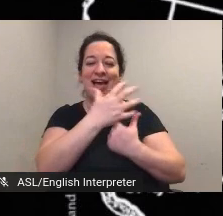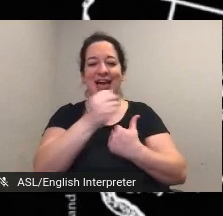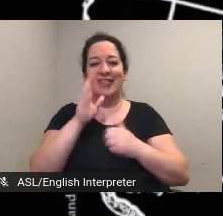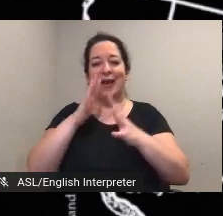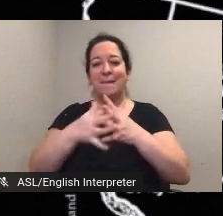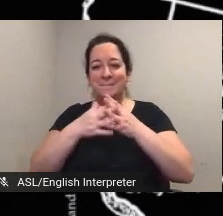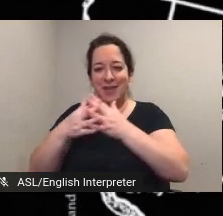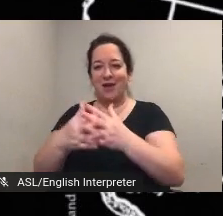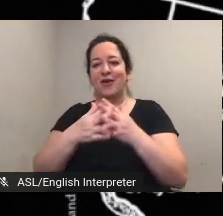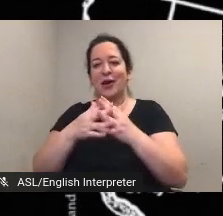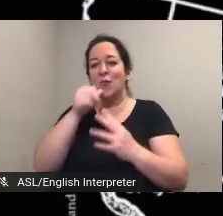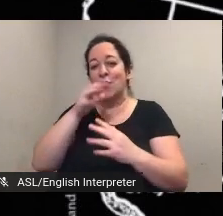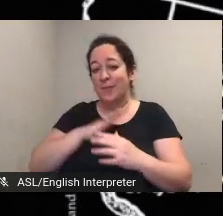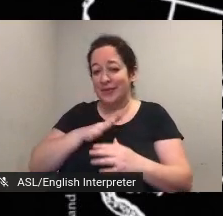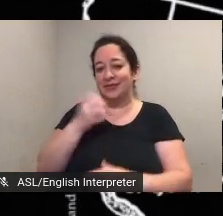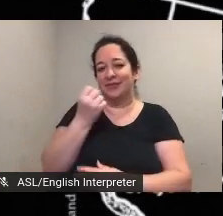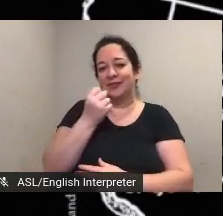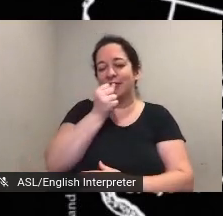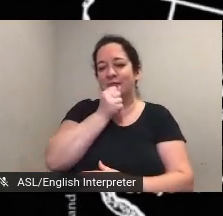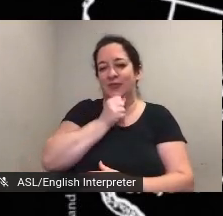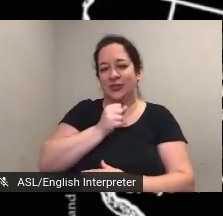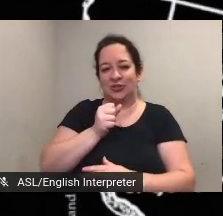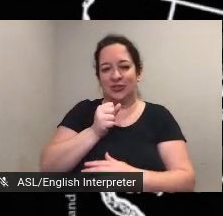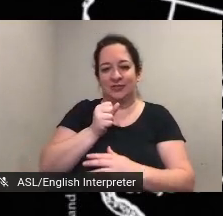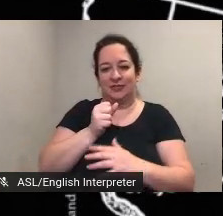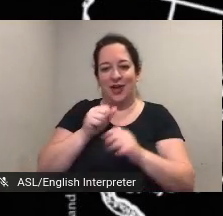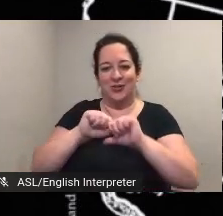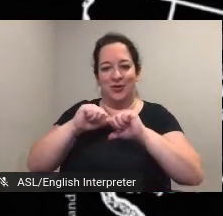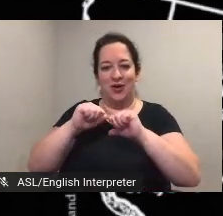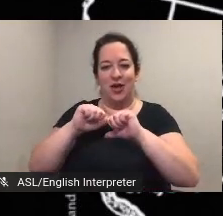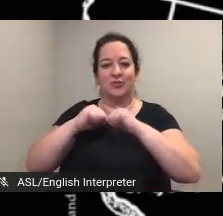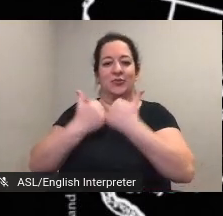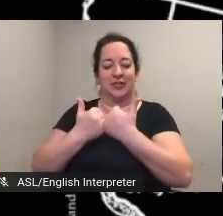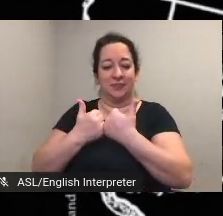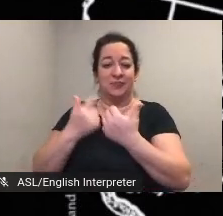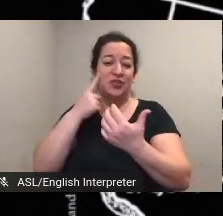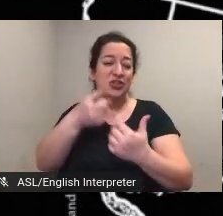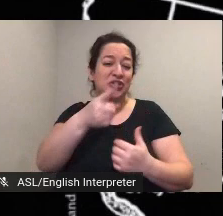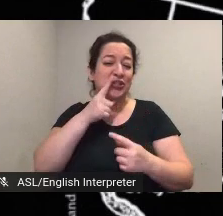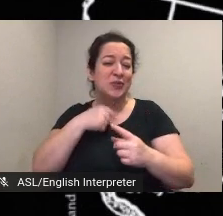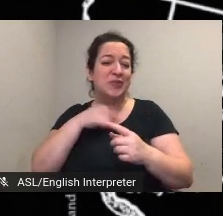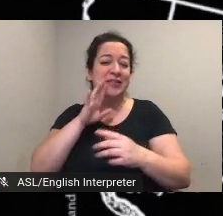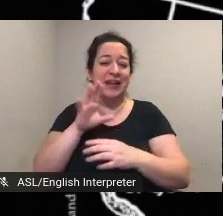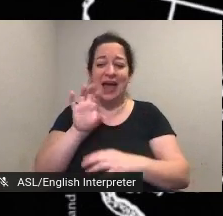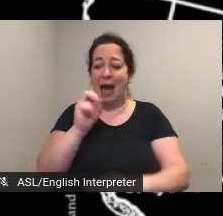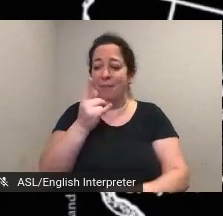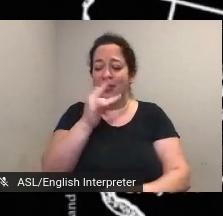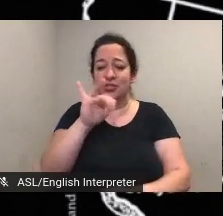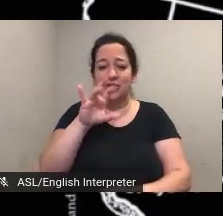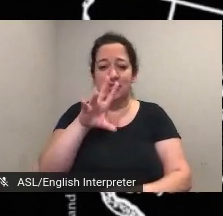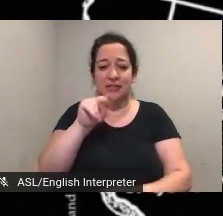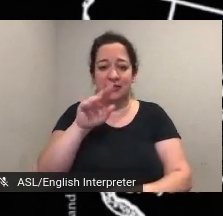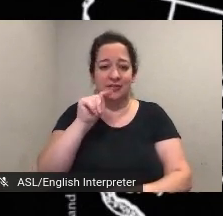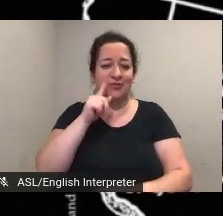association she was also an abolitionist advocate for the temperance movement a philanthropist supporting